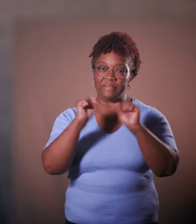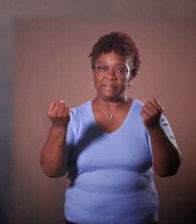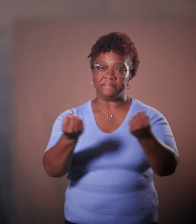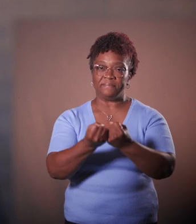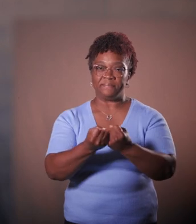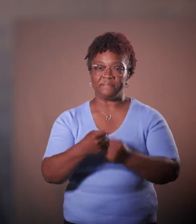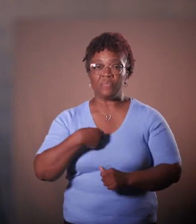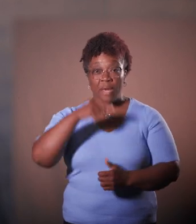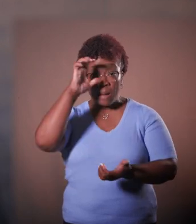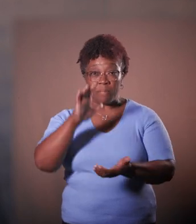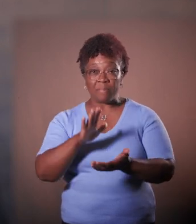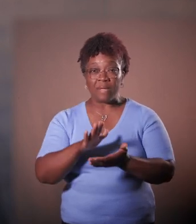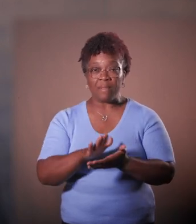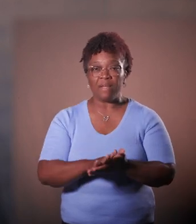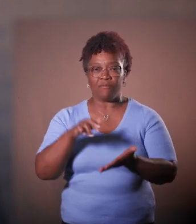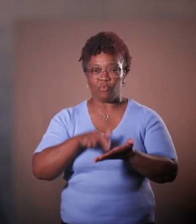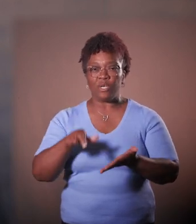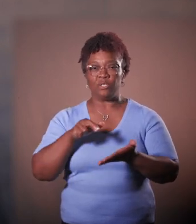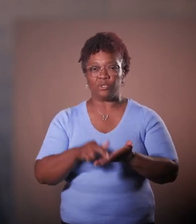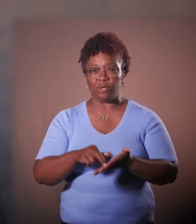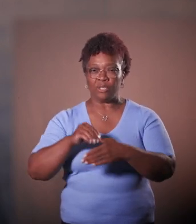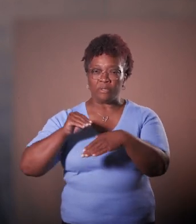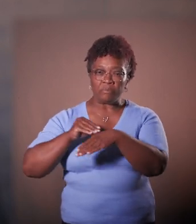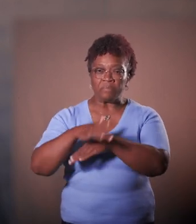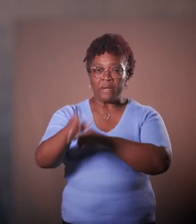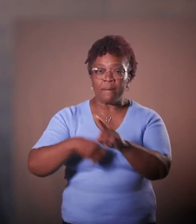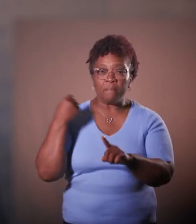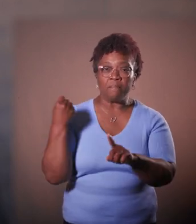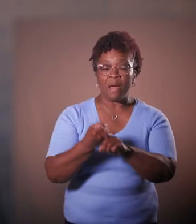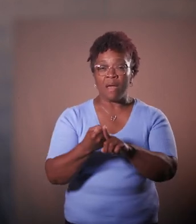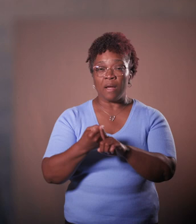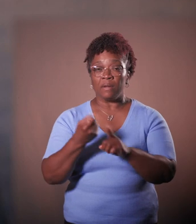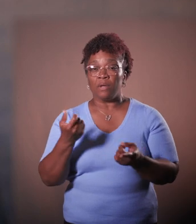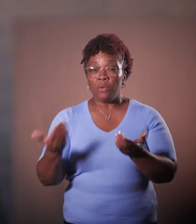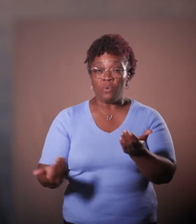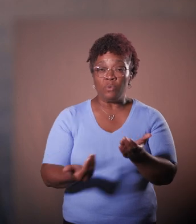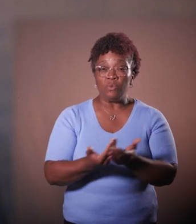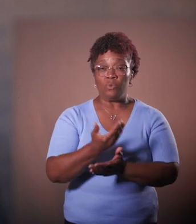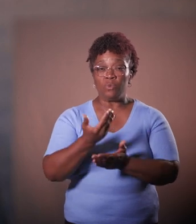I believe in the transformative power of research to create new cures and treatments for human disease